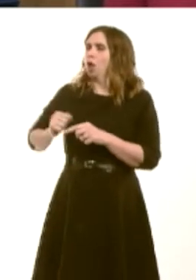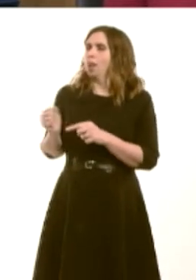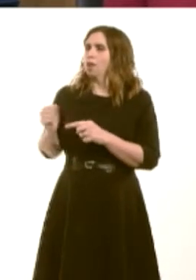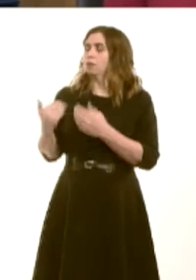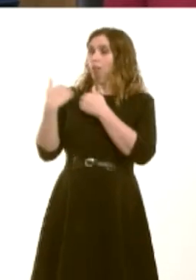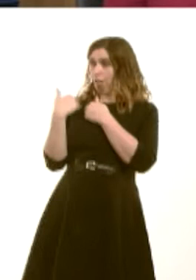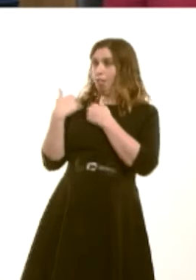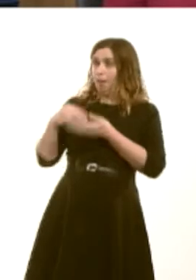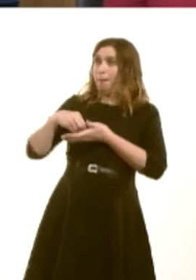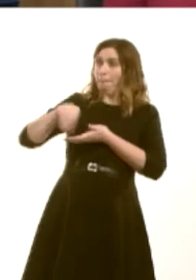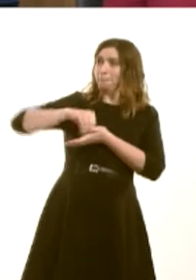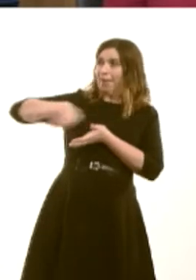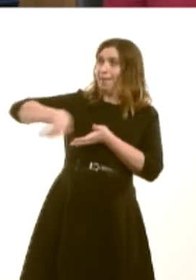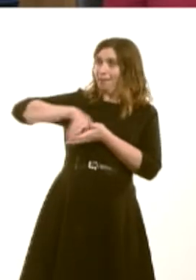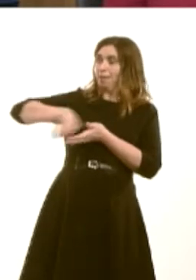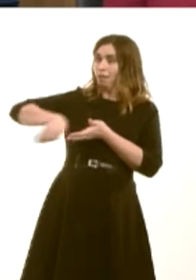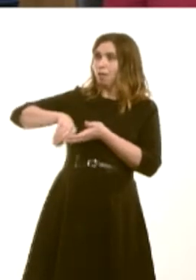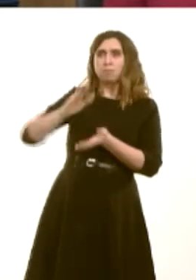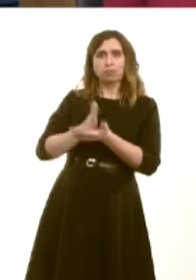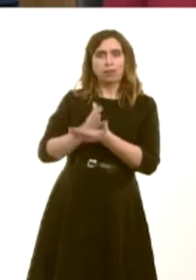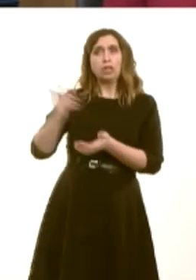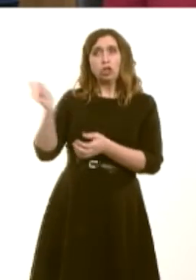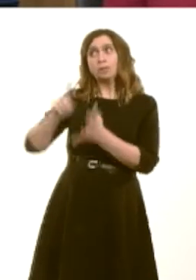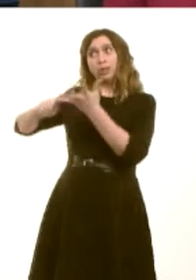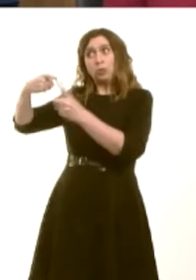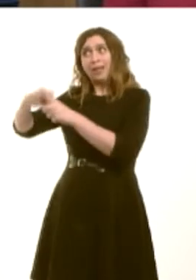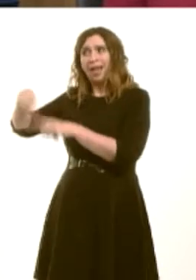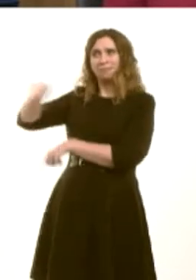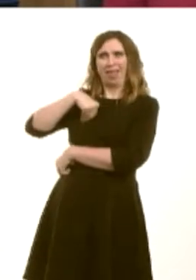rhaid inni sicrhau, er lles pawb yn y Deyrnas Unedig, fod pobl yn cael gwared ar y Llywodraeth